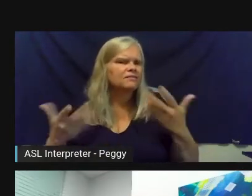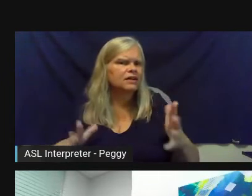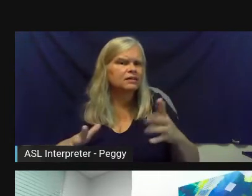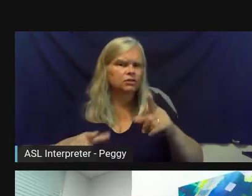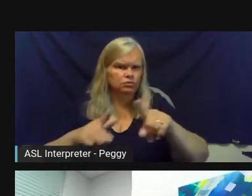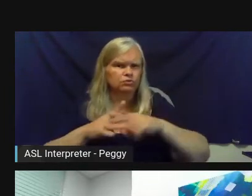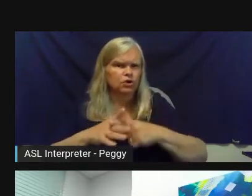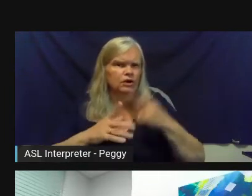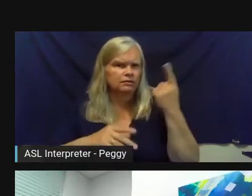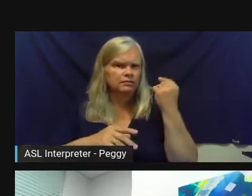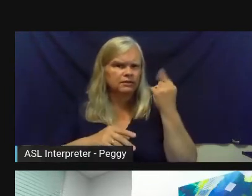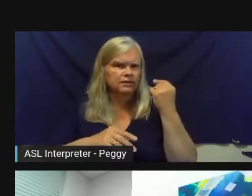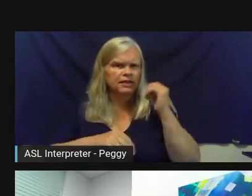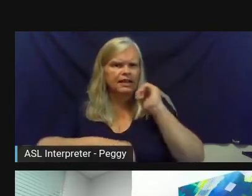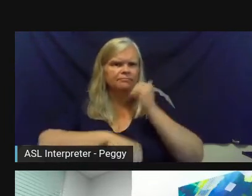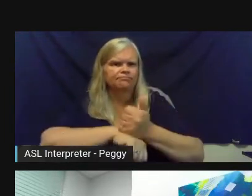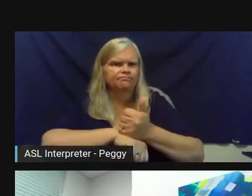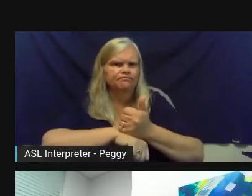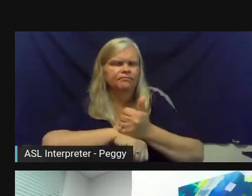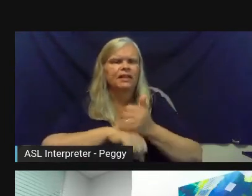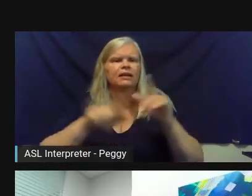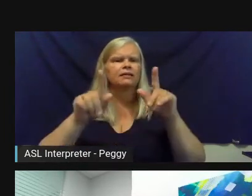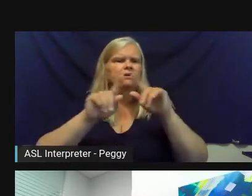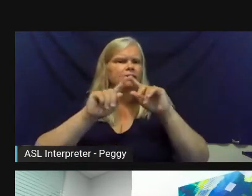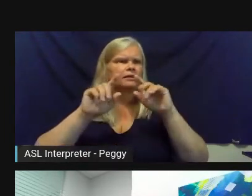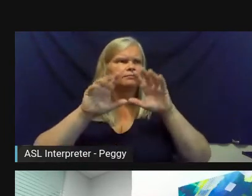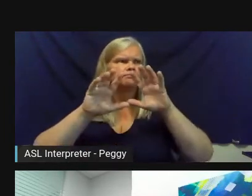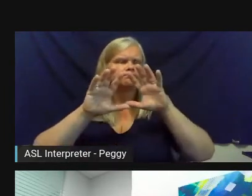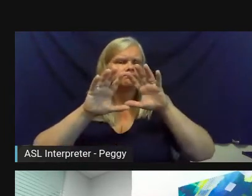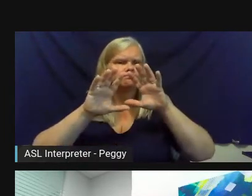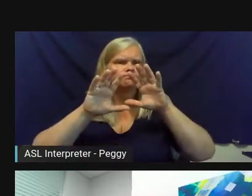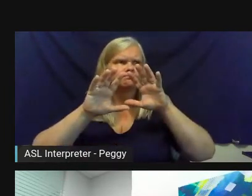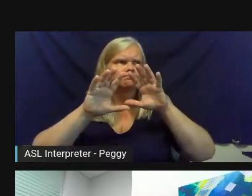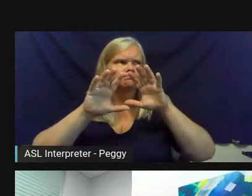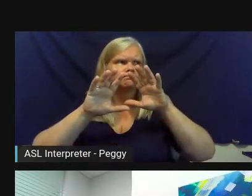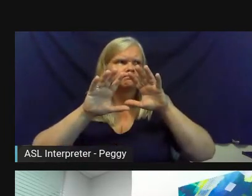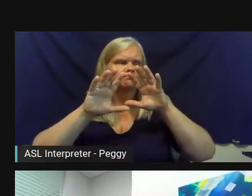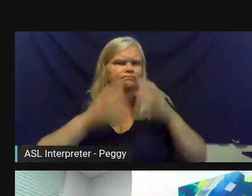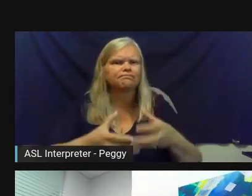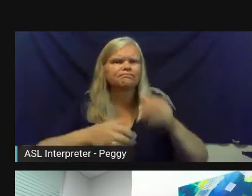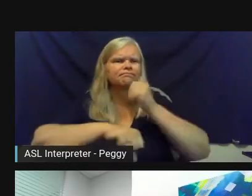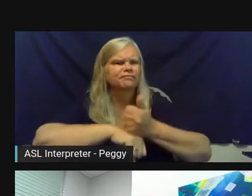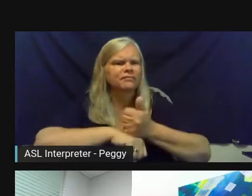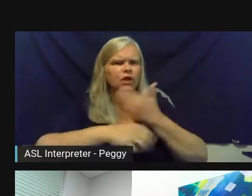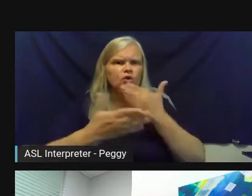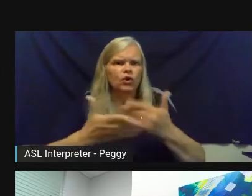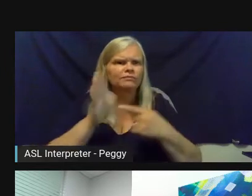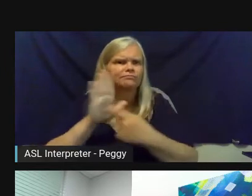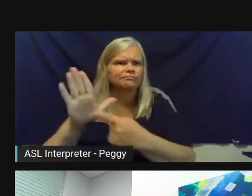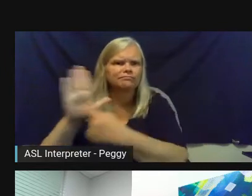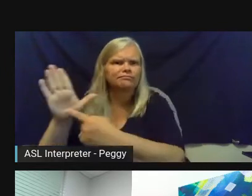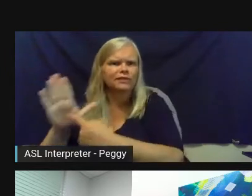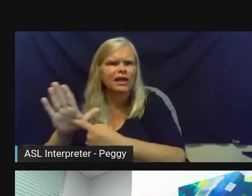founded a -- came together to found a pretty exciting example of what it looks like to put artists at the